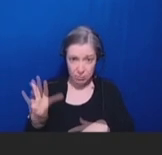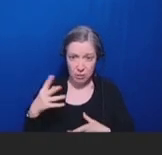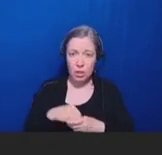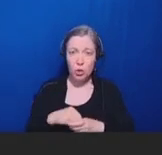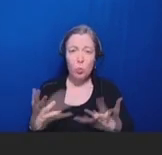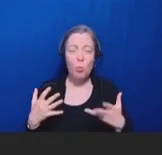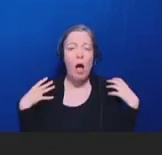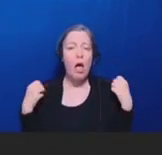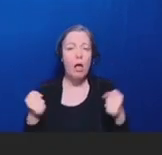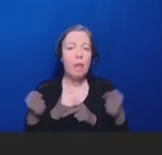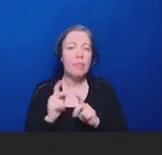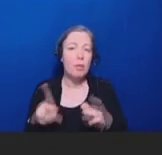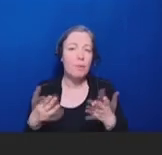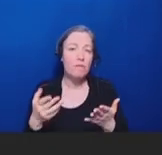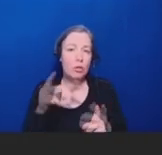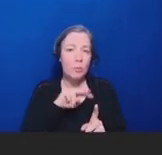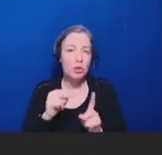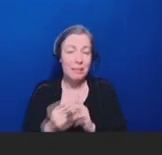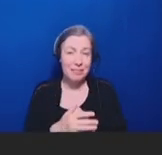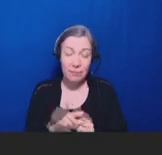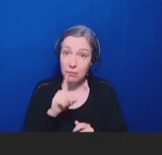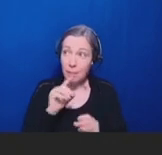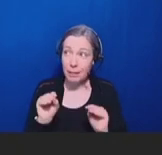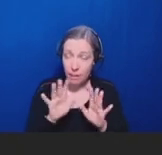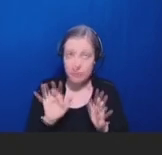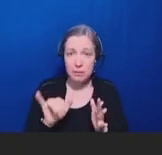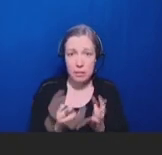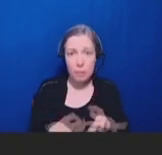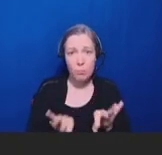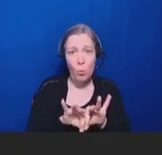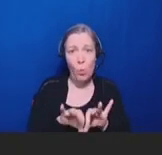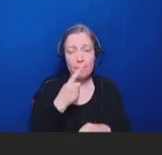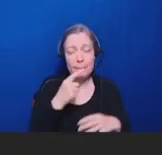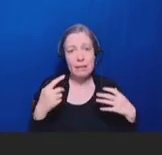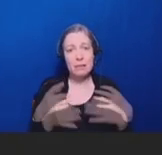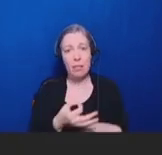which are -- is obviously important given that they're the ones, as we've discussed,